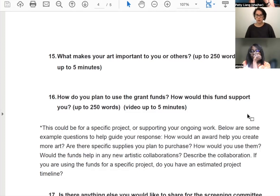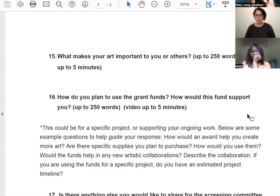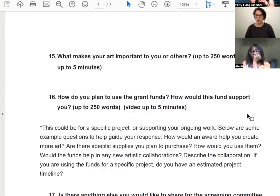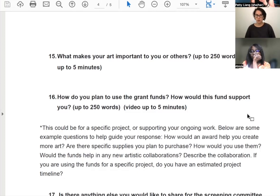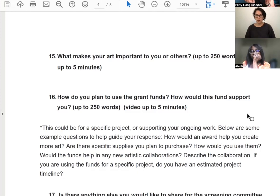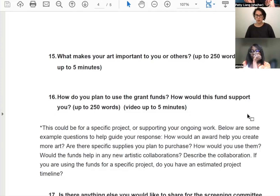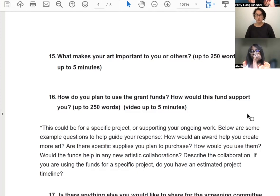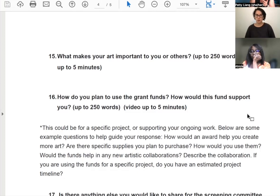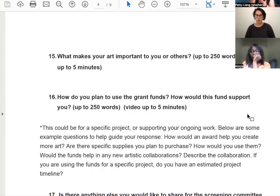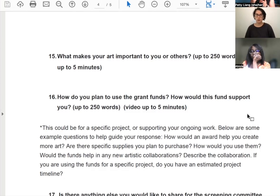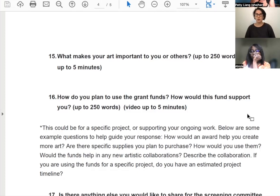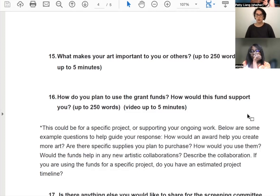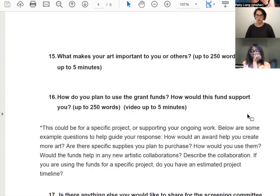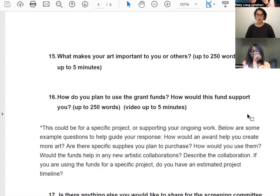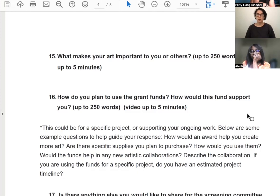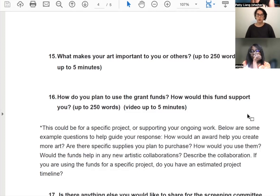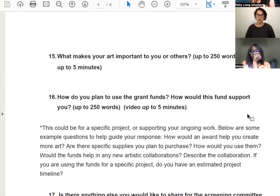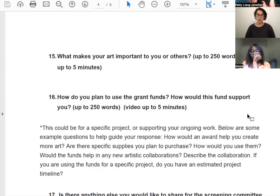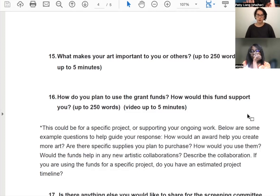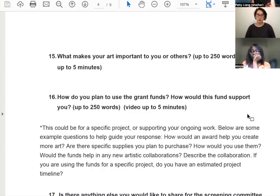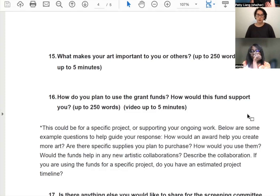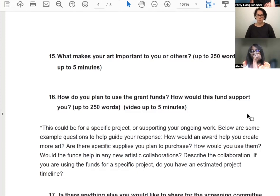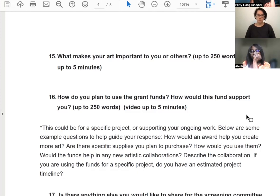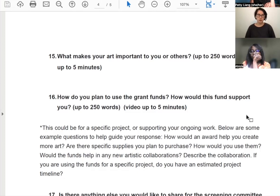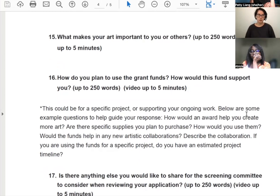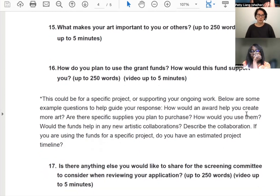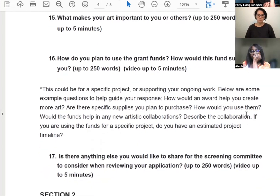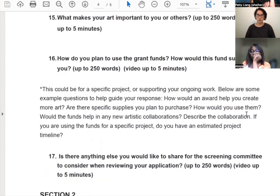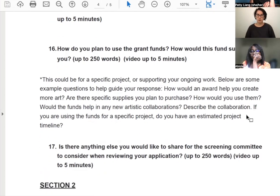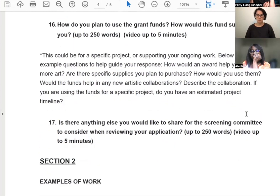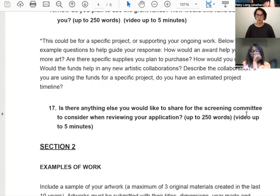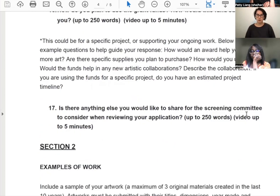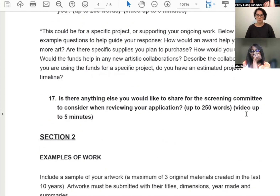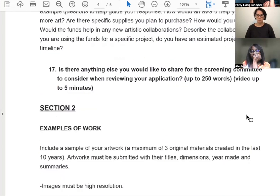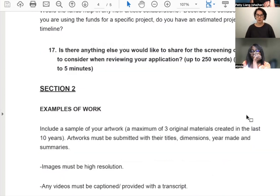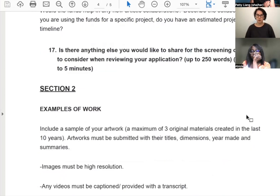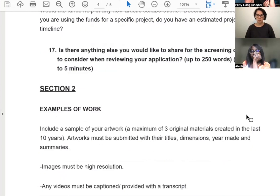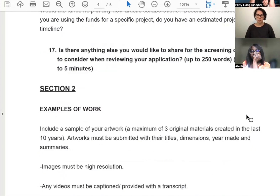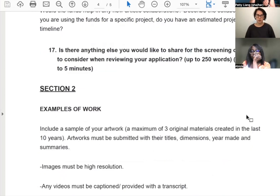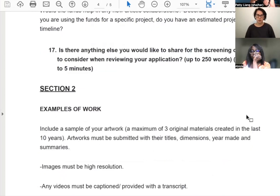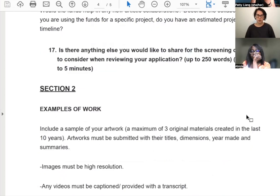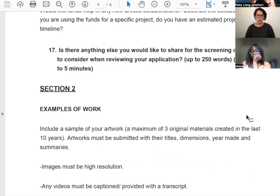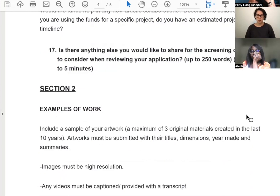you'd like to be able to finish, and you'd use the funds for that? It is - we have no restrictions. We just want to have a clear vision